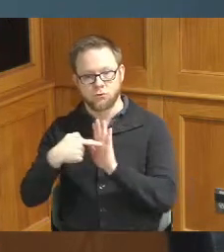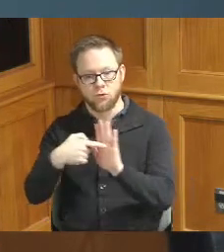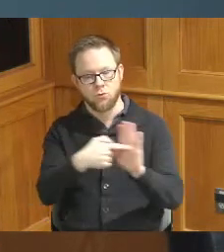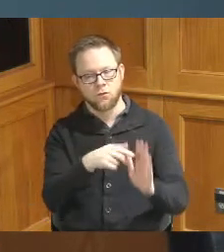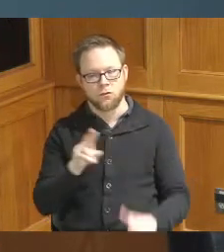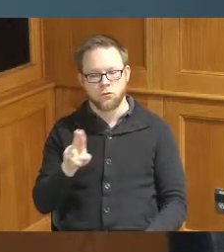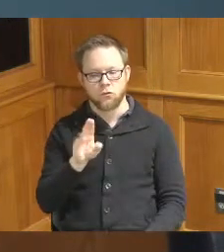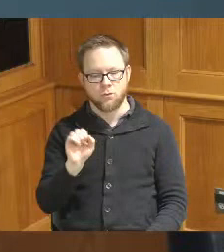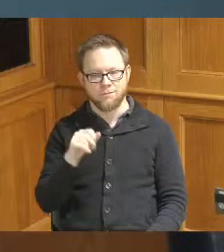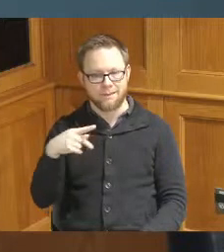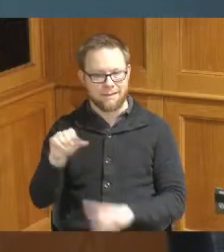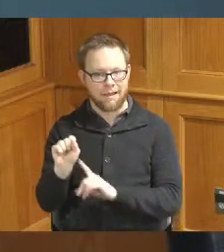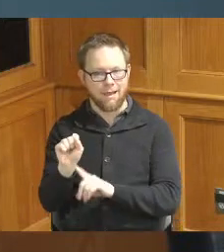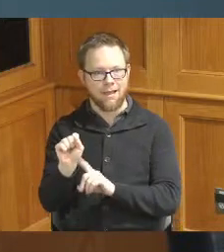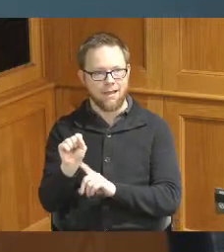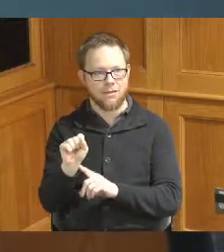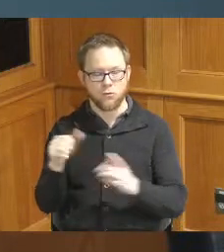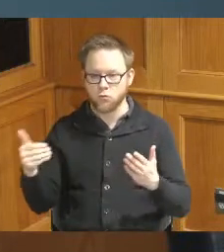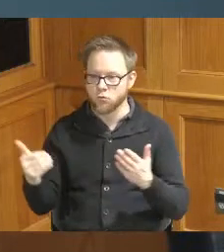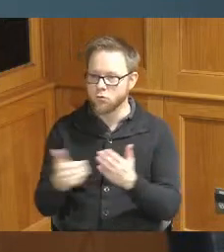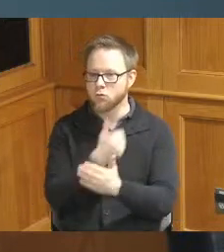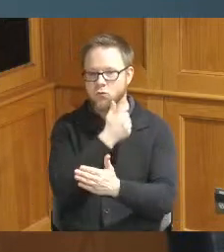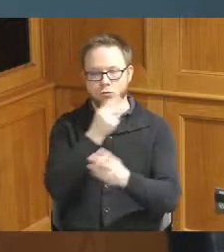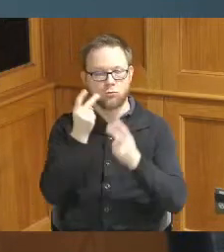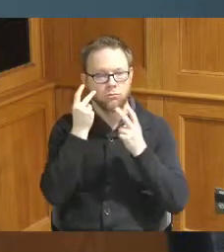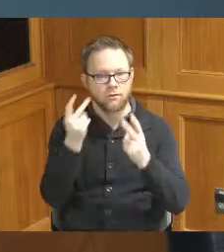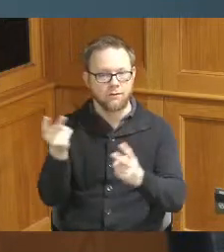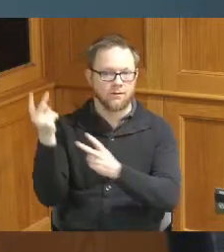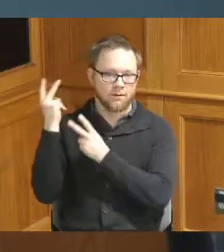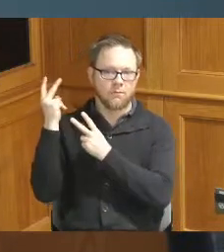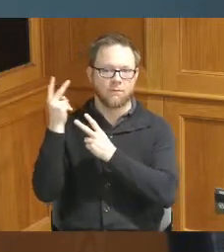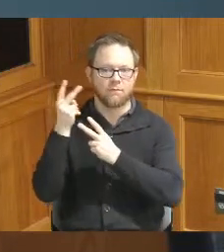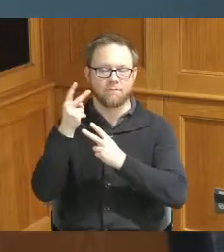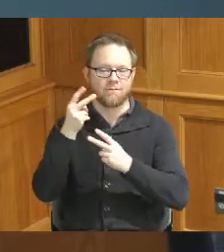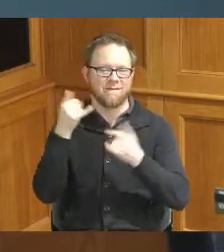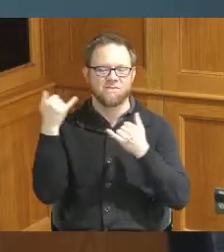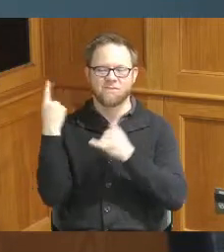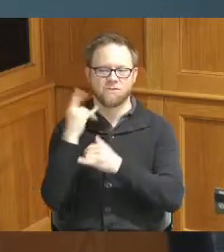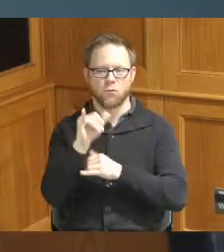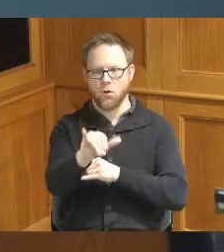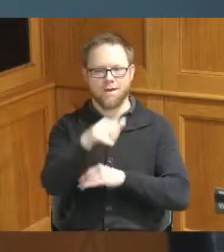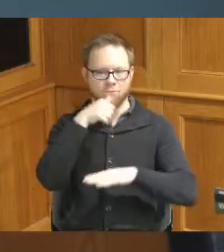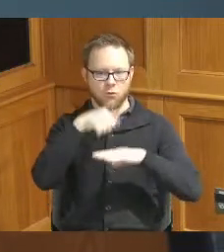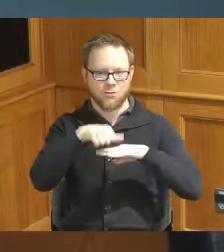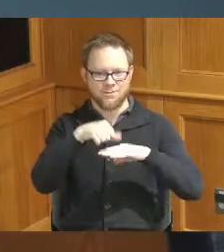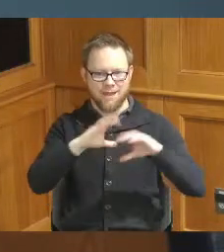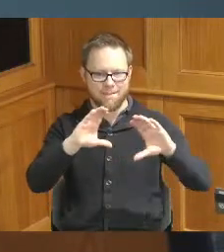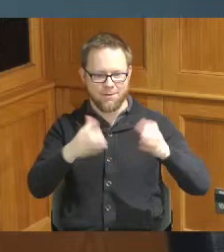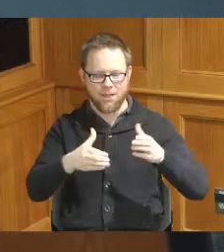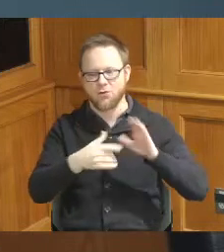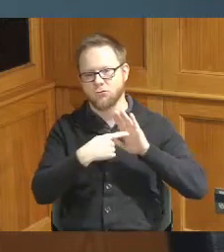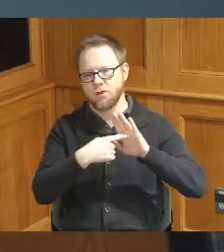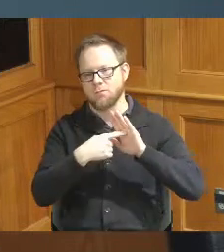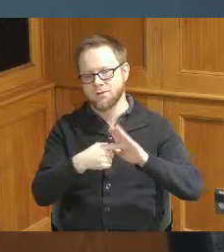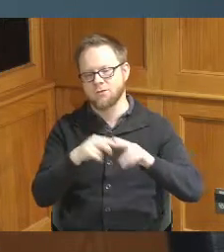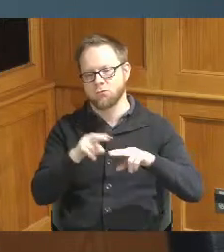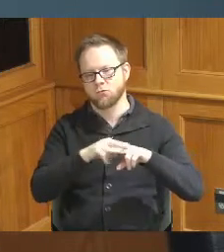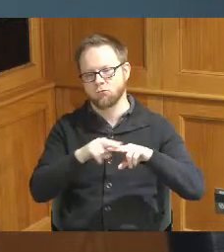Post Office newest commemorative Forever stamp collection the railroad stations and I've got a